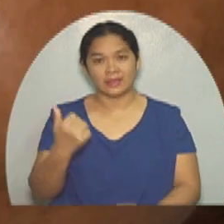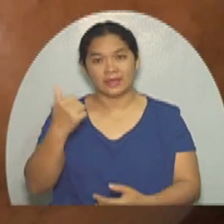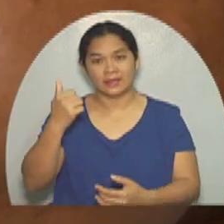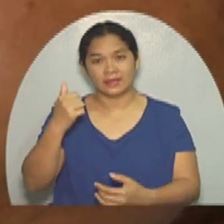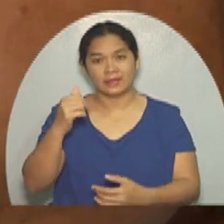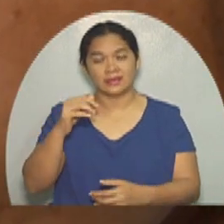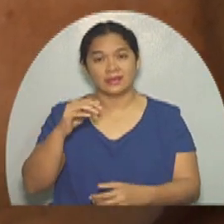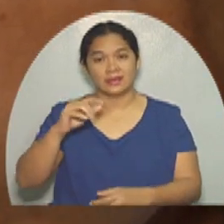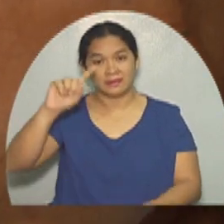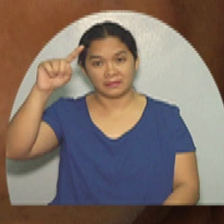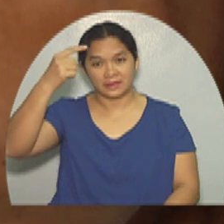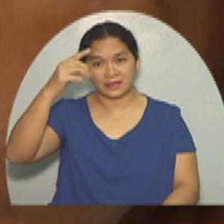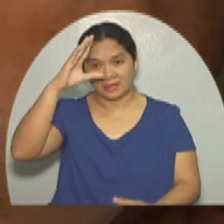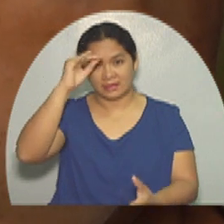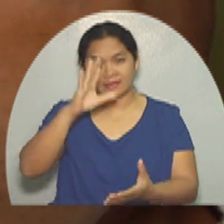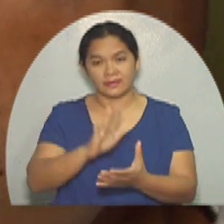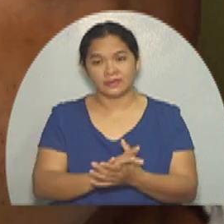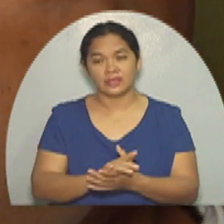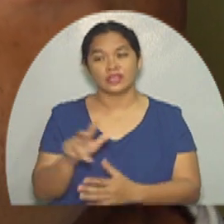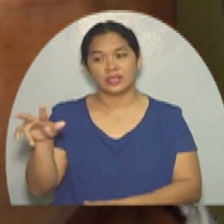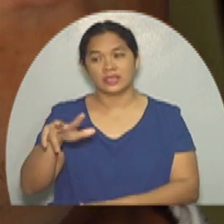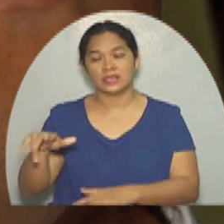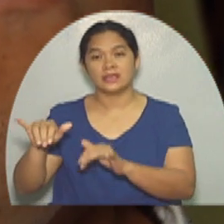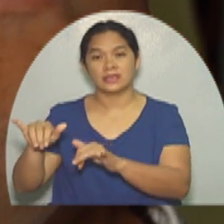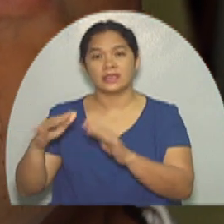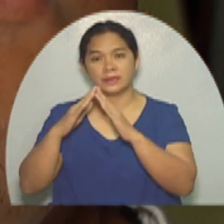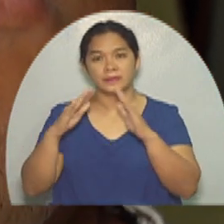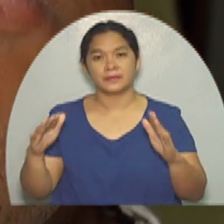Our eldest already has a family of his own, leaving the three of us living in our home.